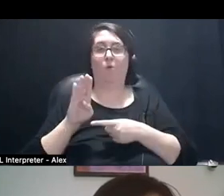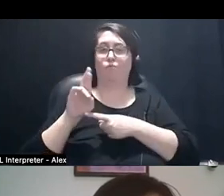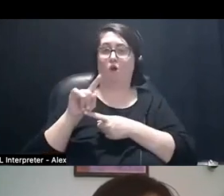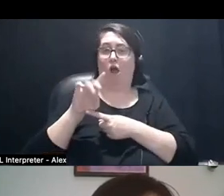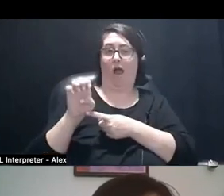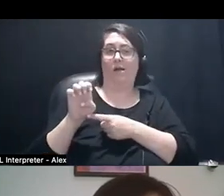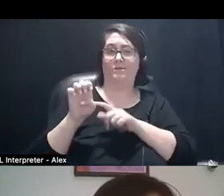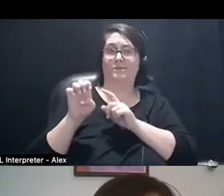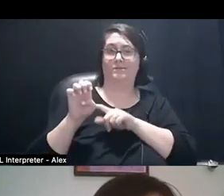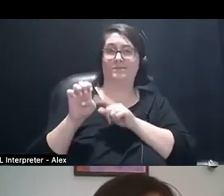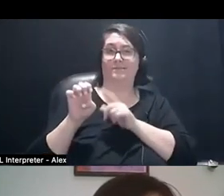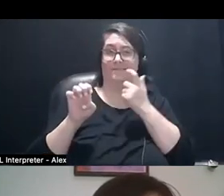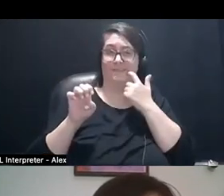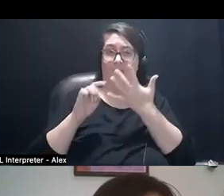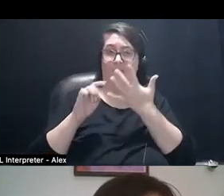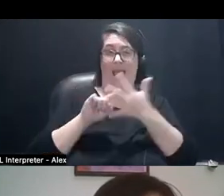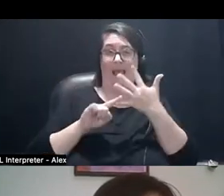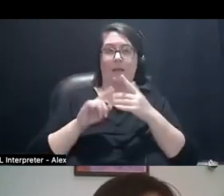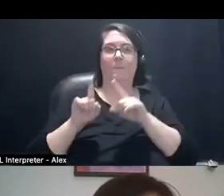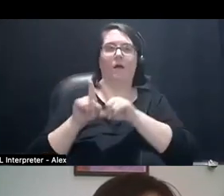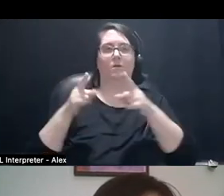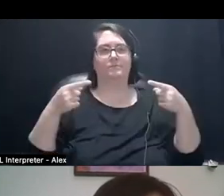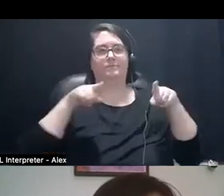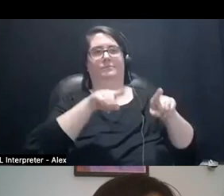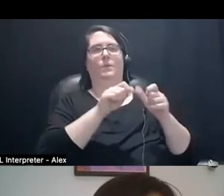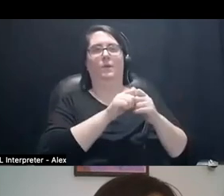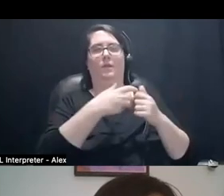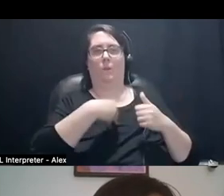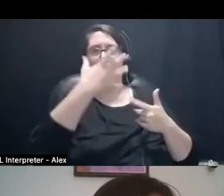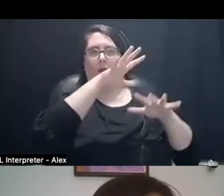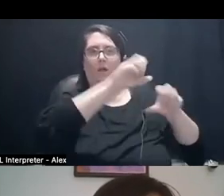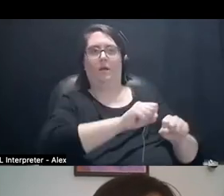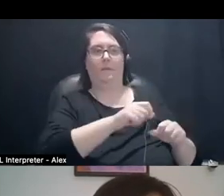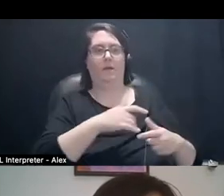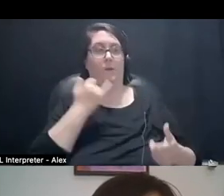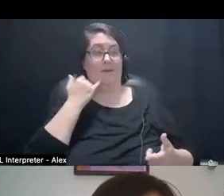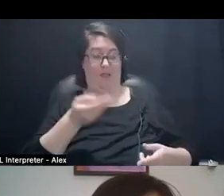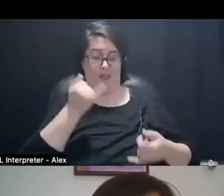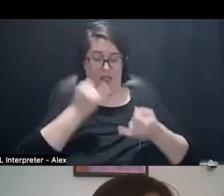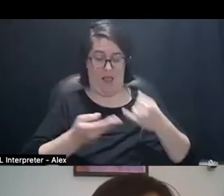and it's also a signifier of like colonization. So like, okay well if I'm gonna be the last person on this like